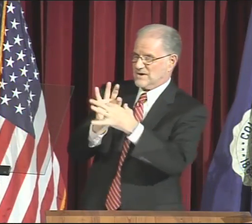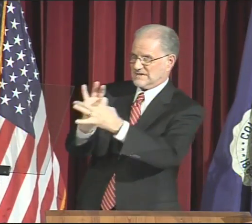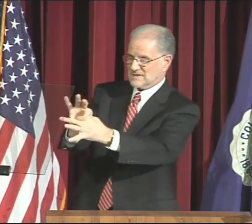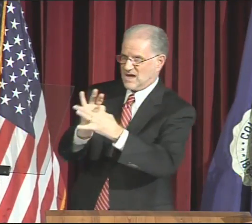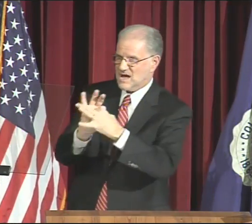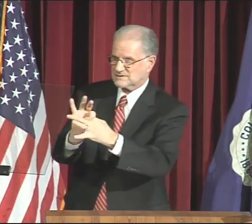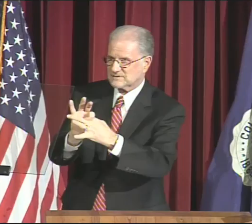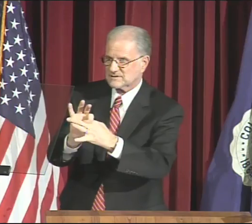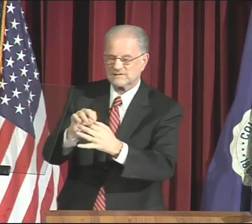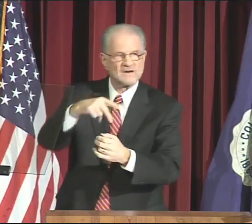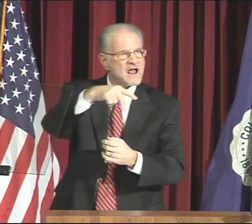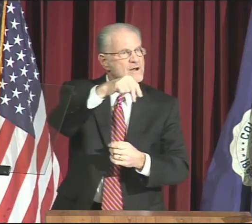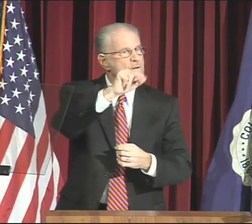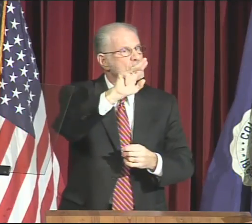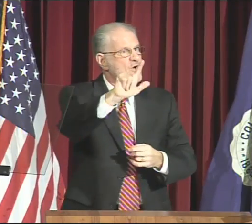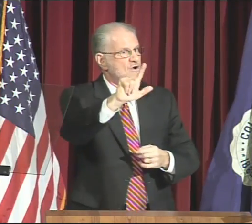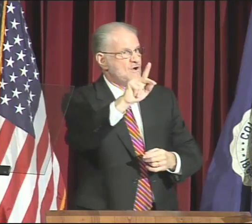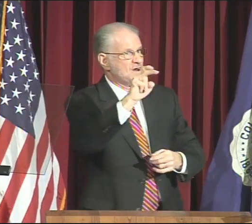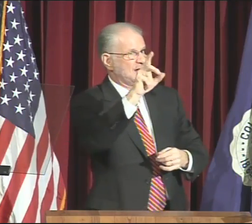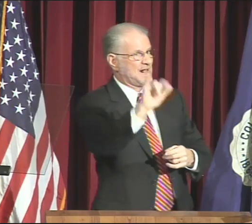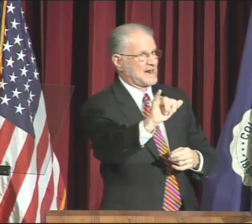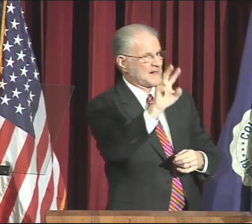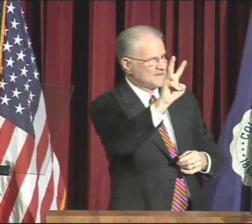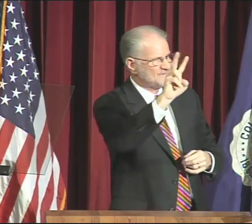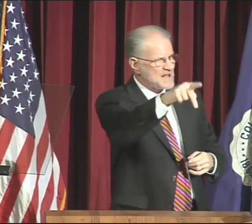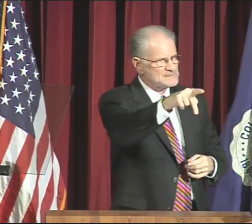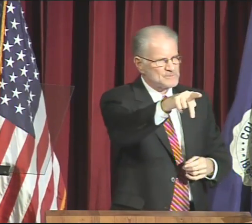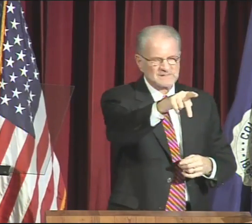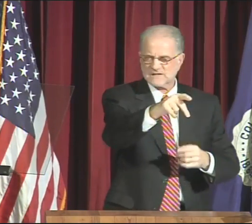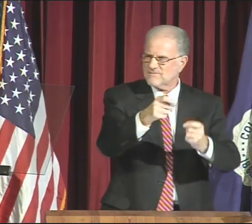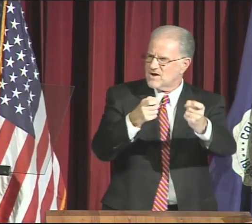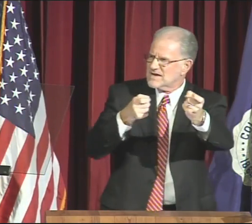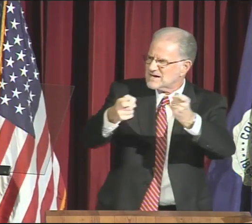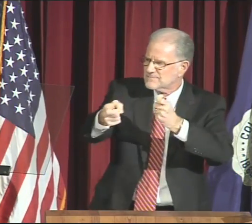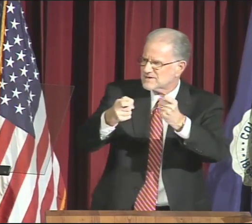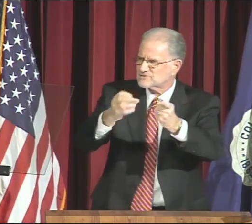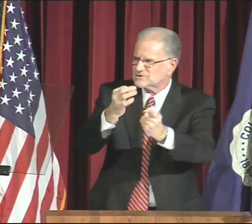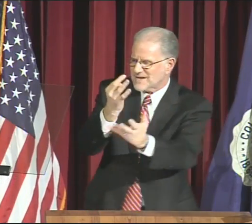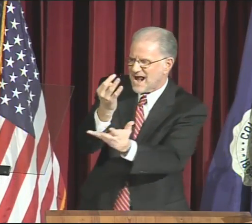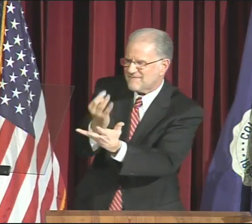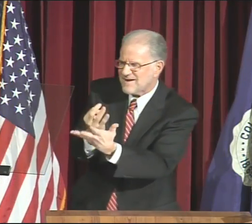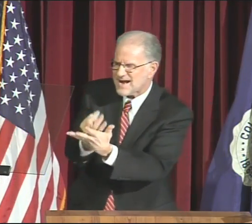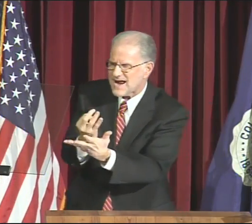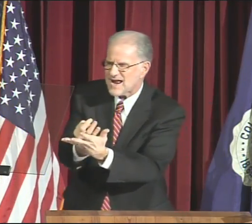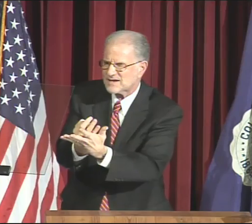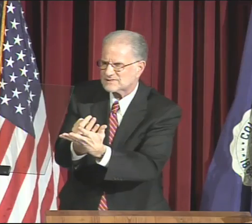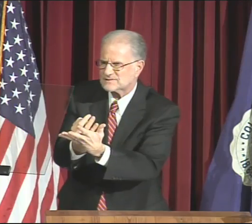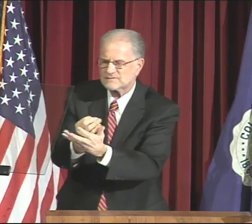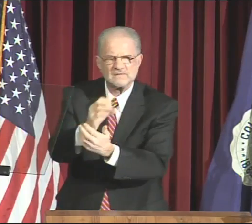to the President for Operations and Board Liaison